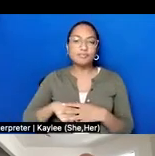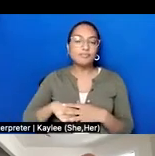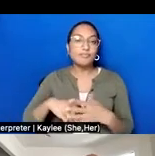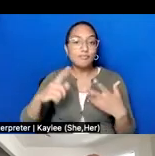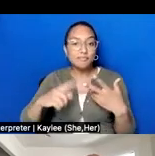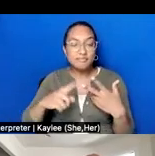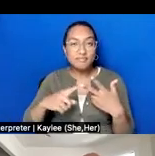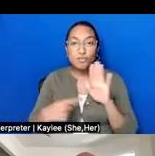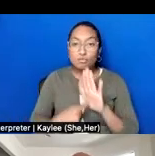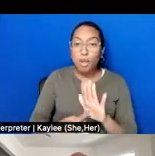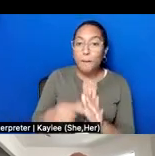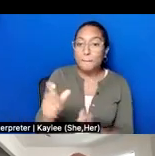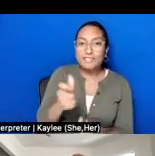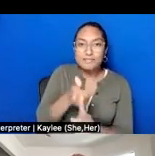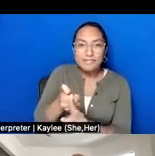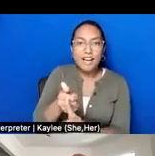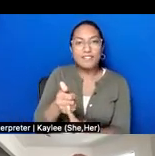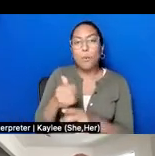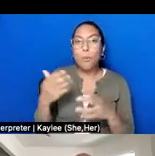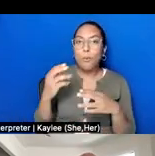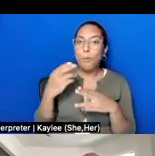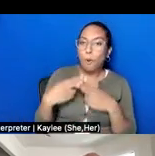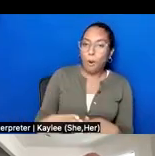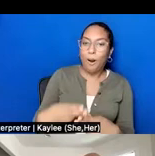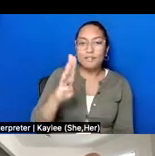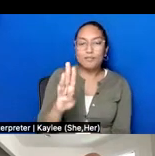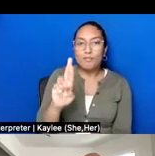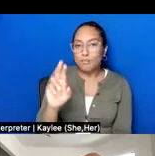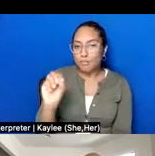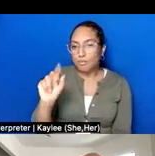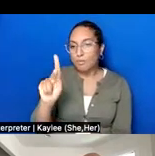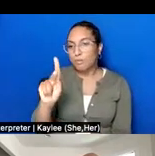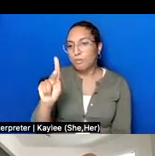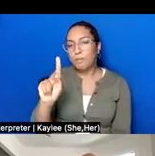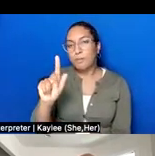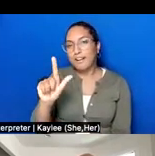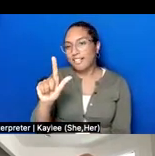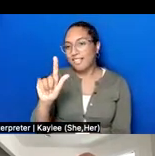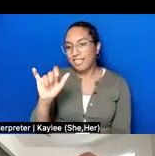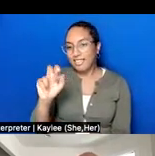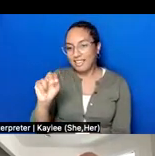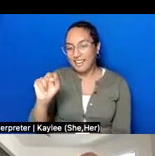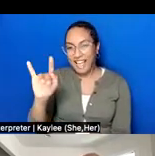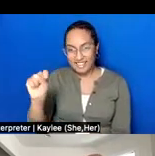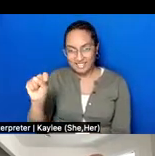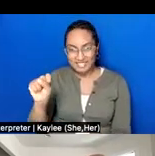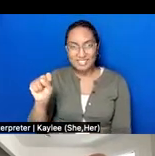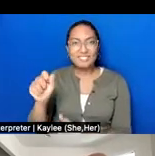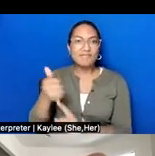and have been integral members of our community, shaping the city as much as they have been shaped